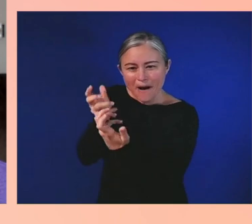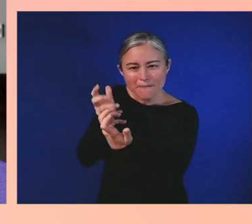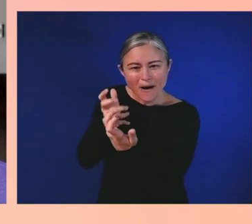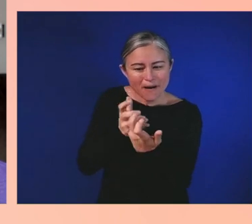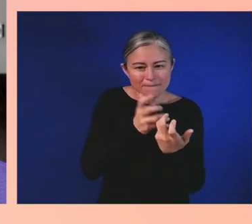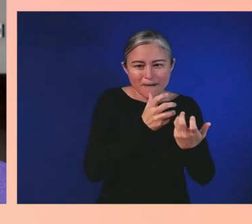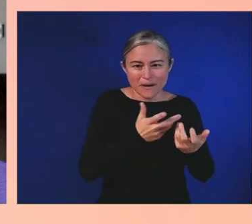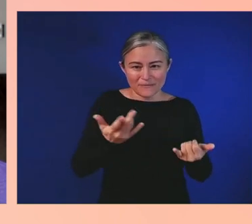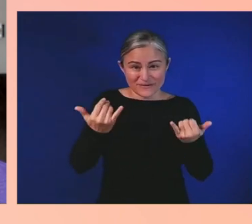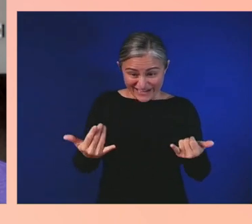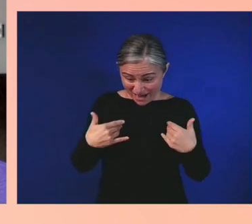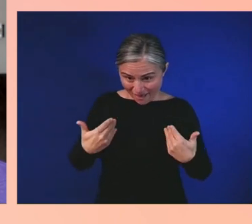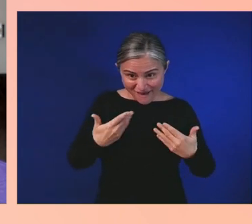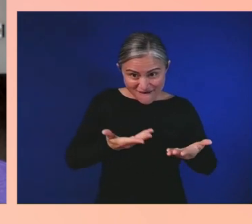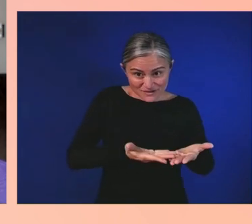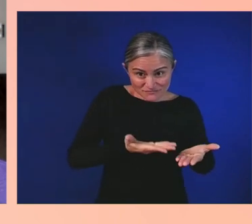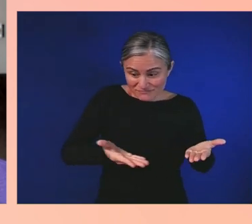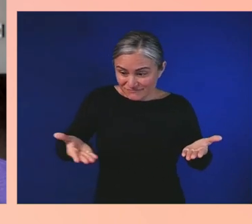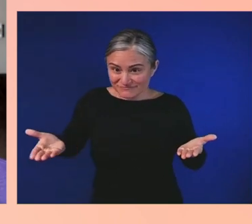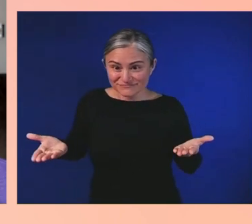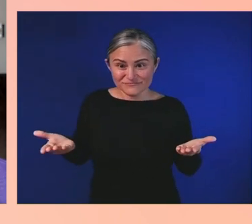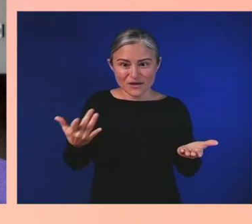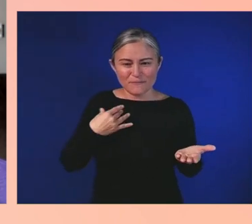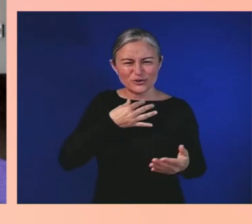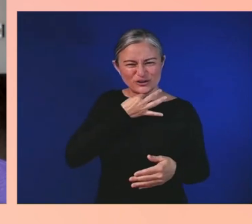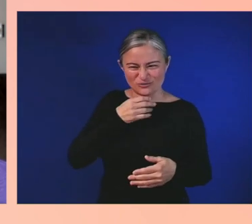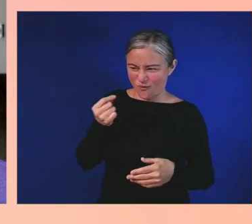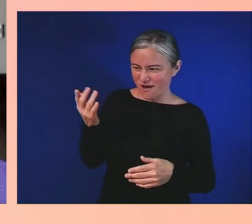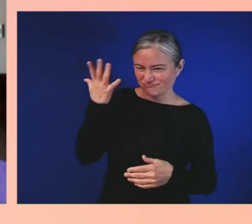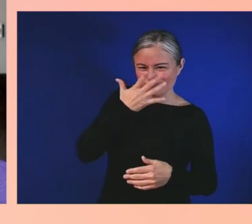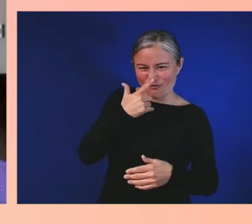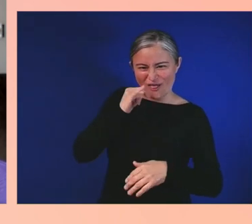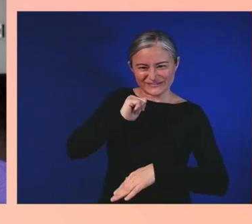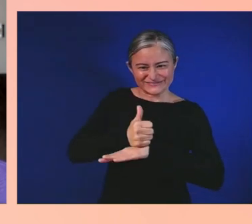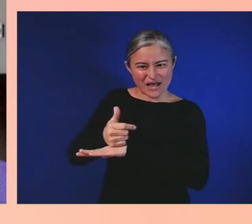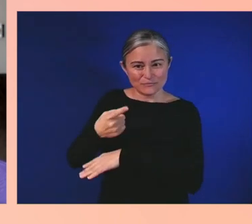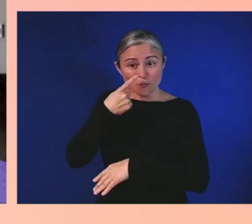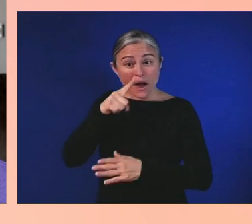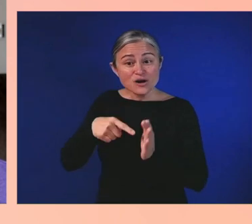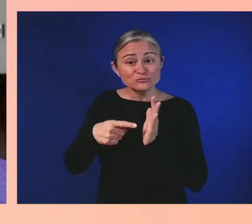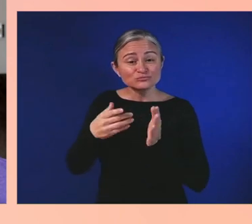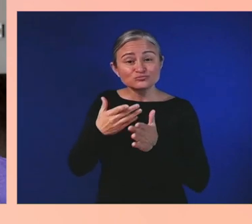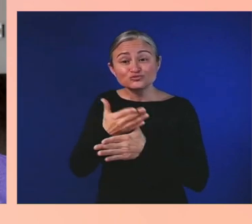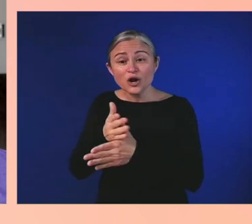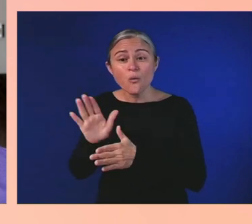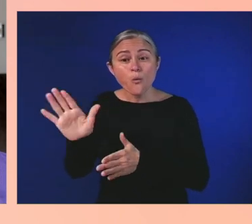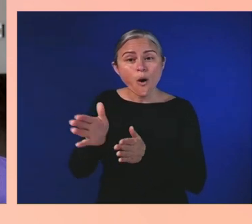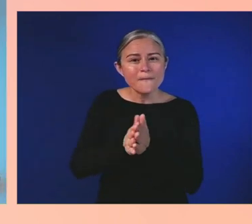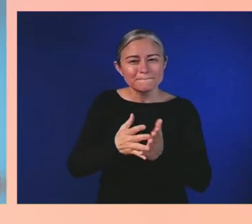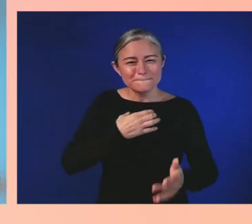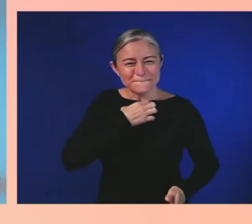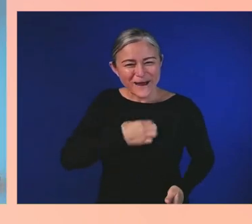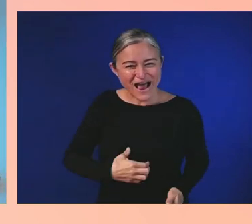Can you share where your passion for gaming actually comes from? Started as a kid,